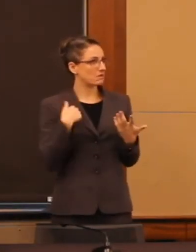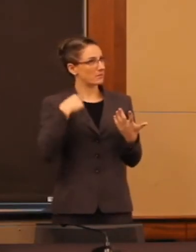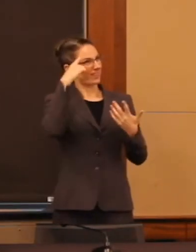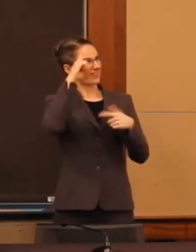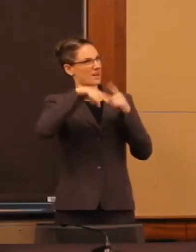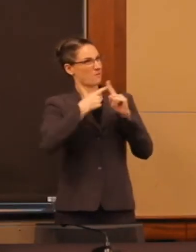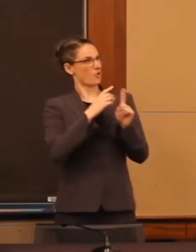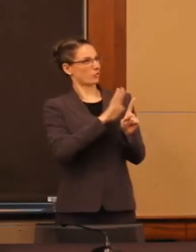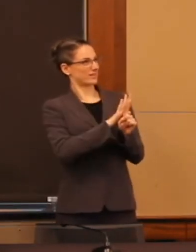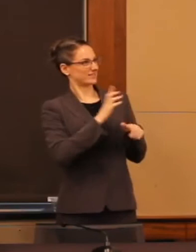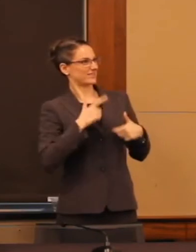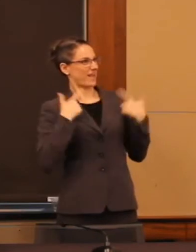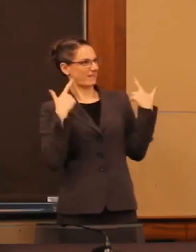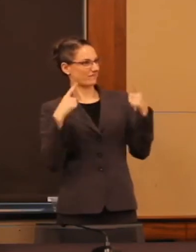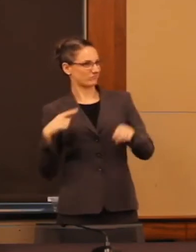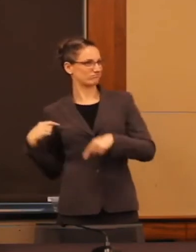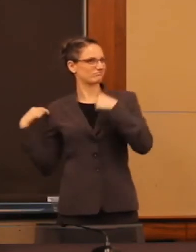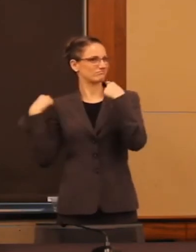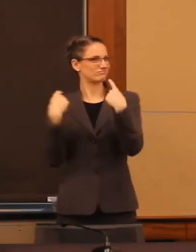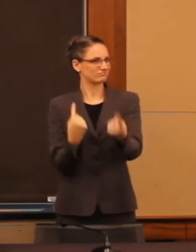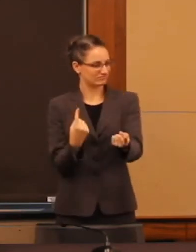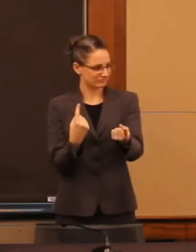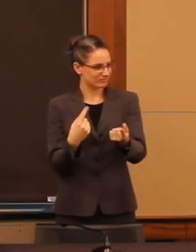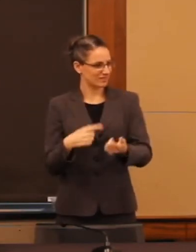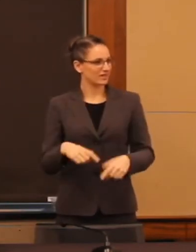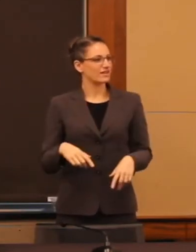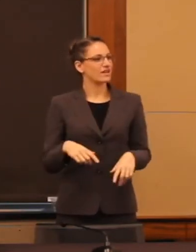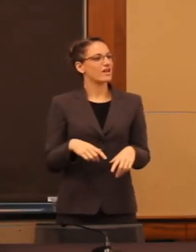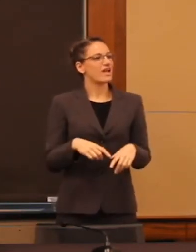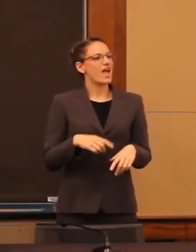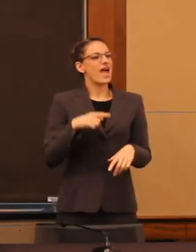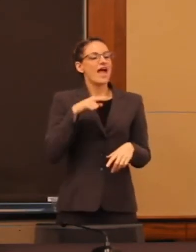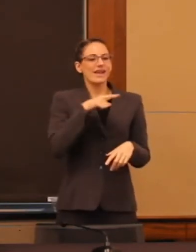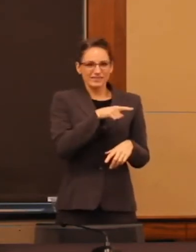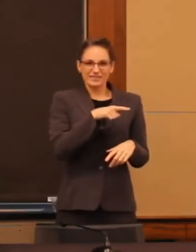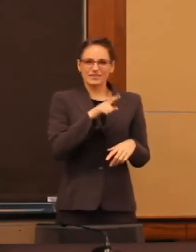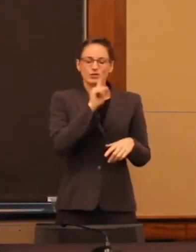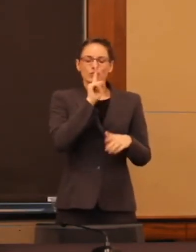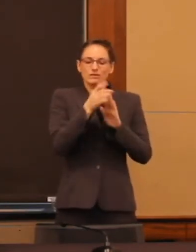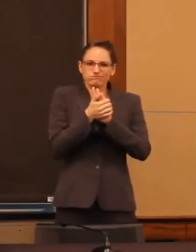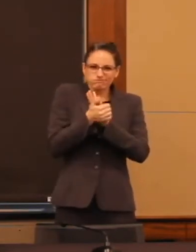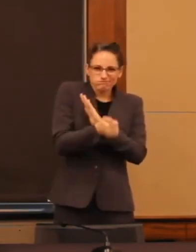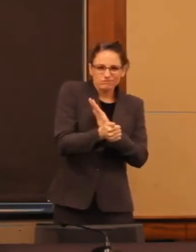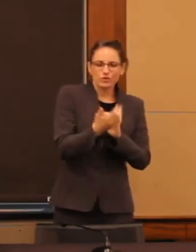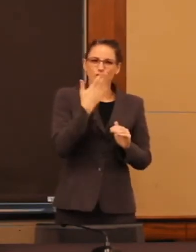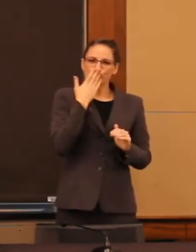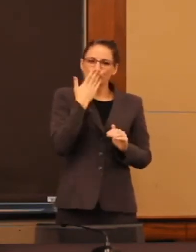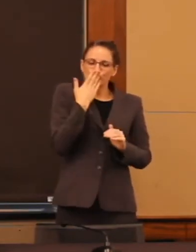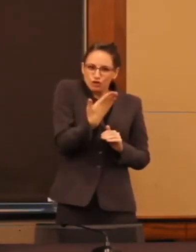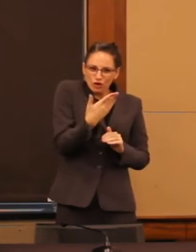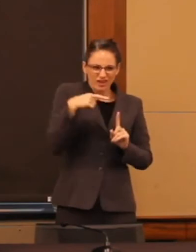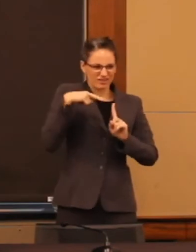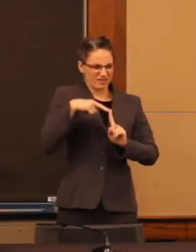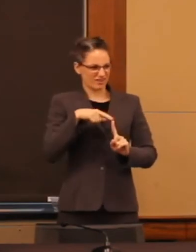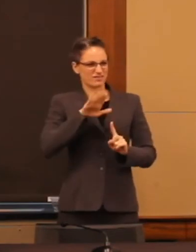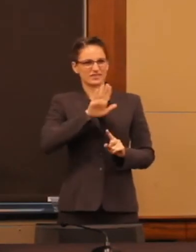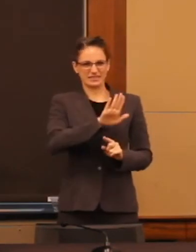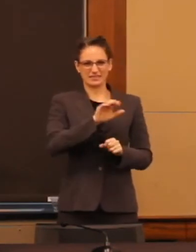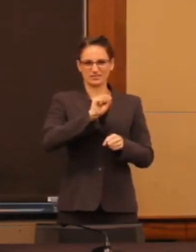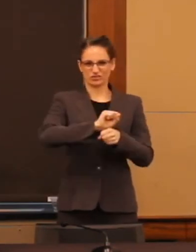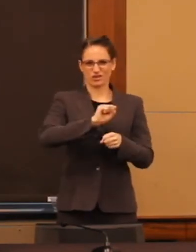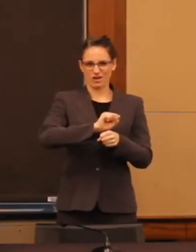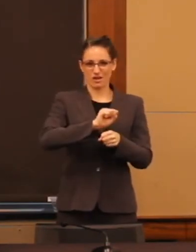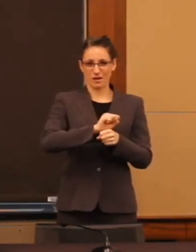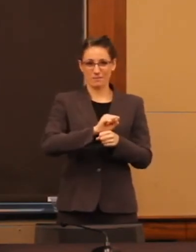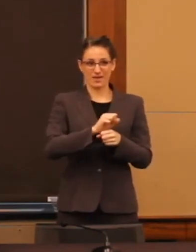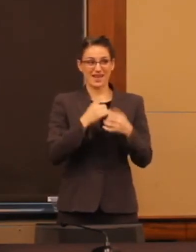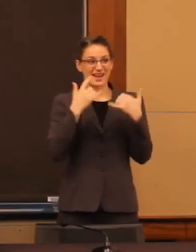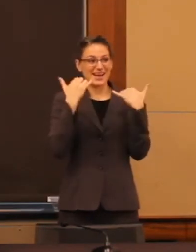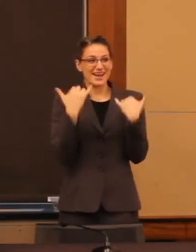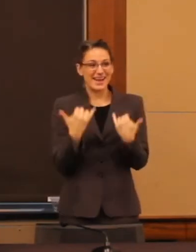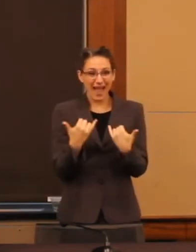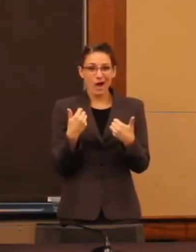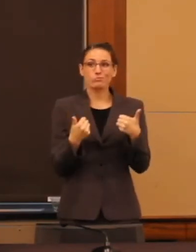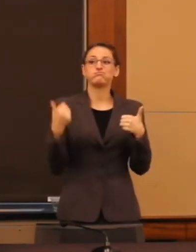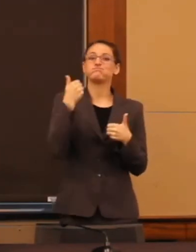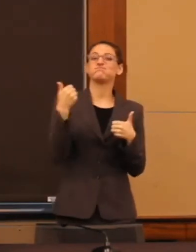And think about how good he was at this job, so that now, he can influence the whole country